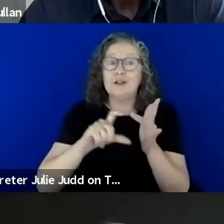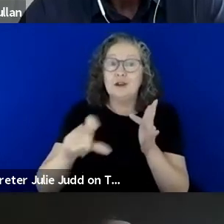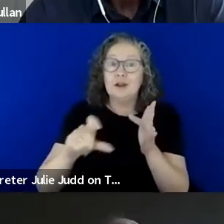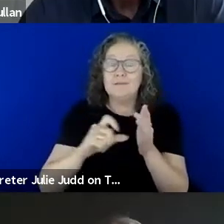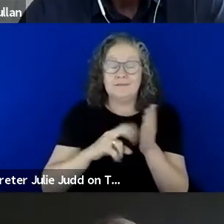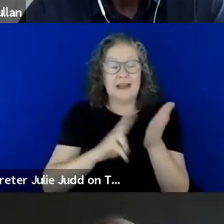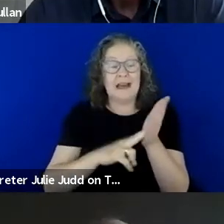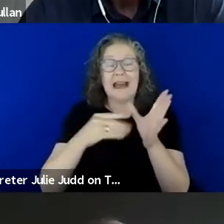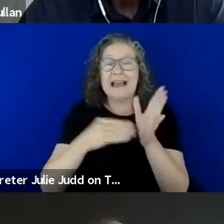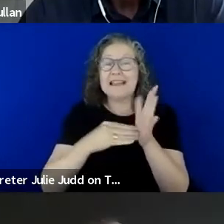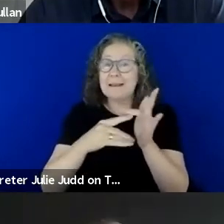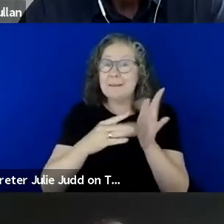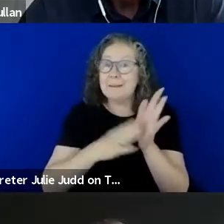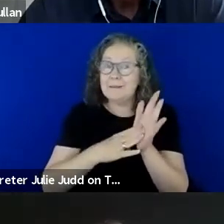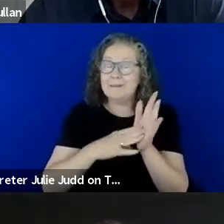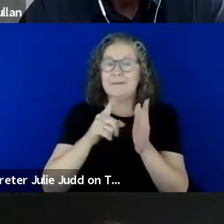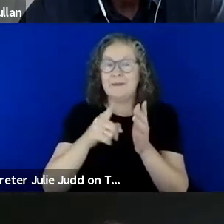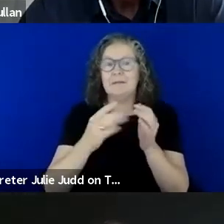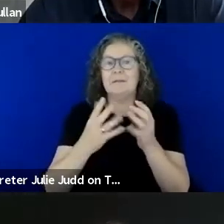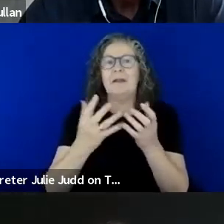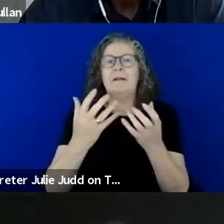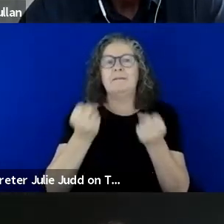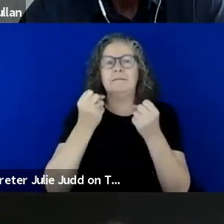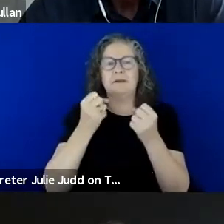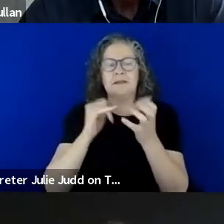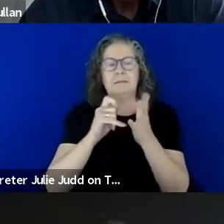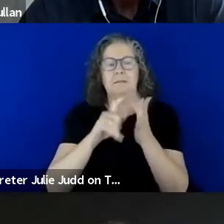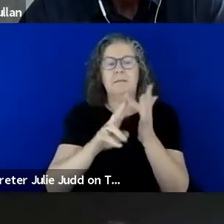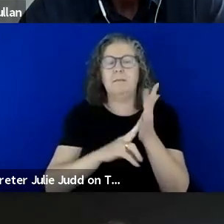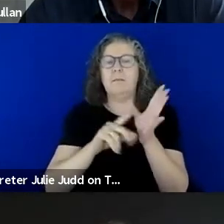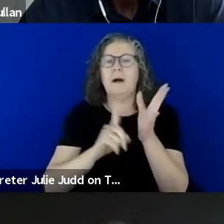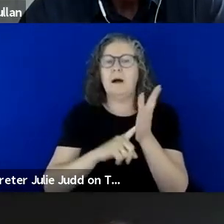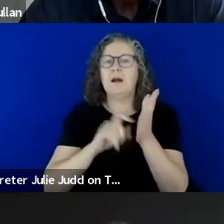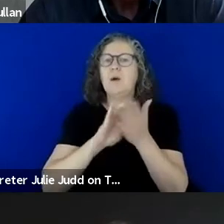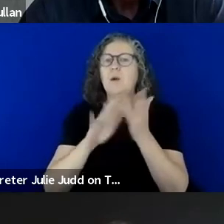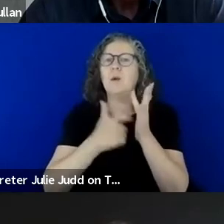a spinal cord injury in 1990 after diving into shallow water and breaking his neck. A story